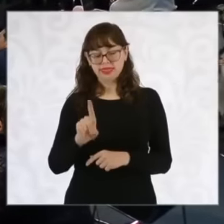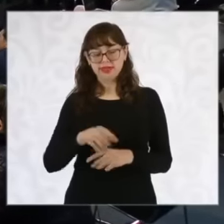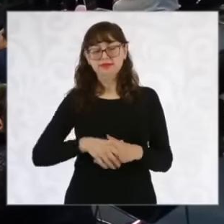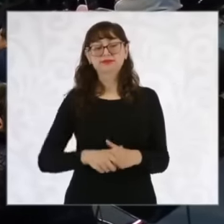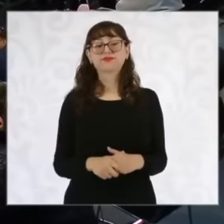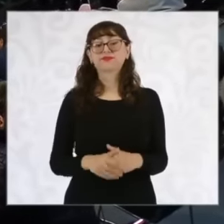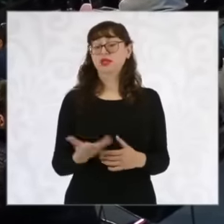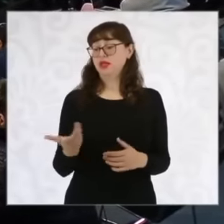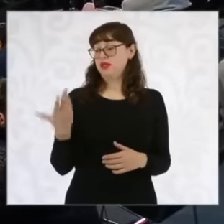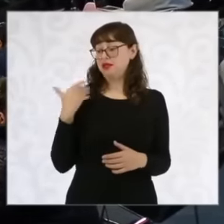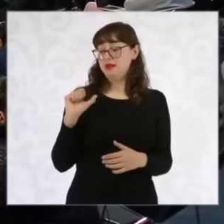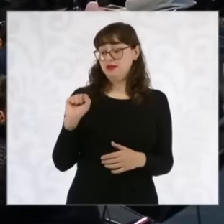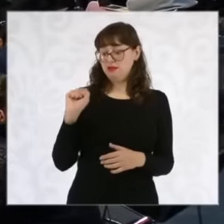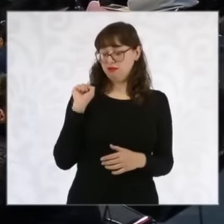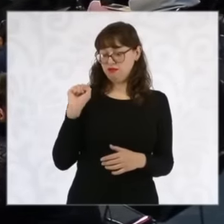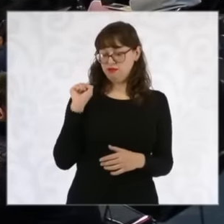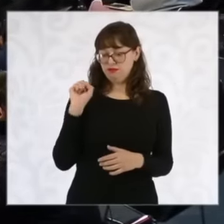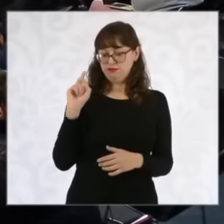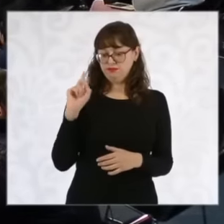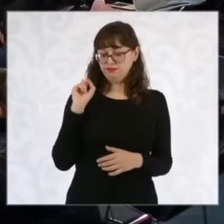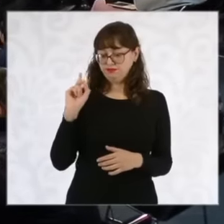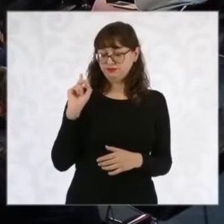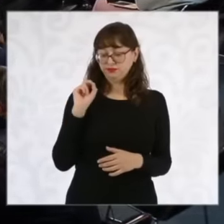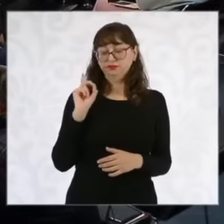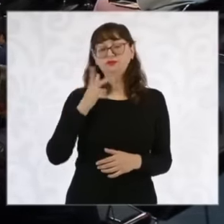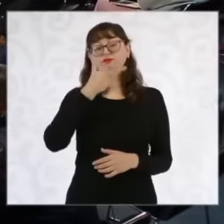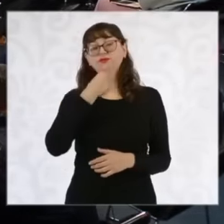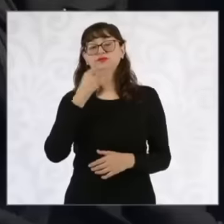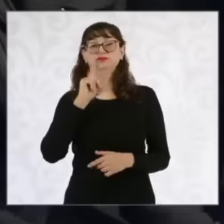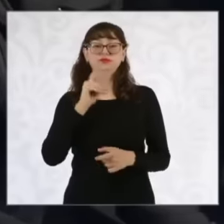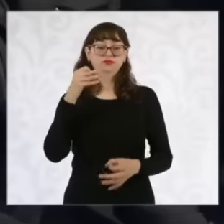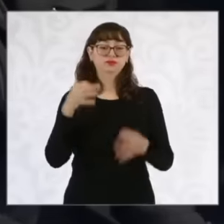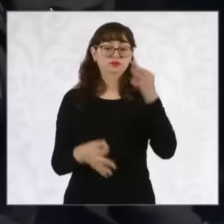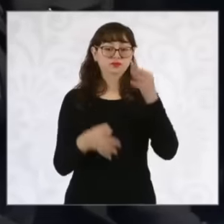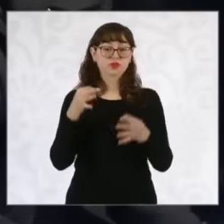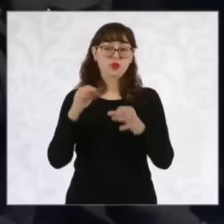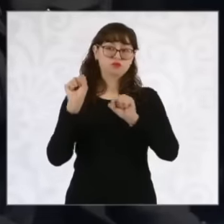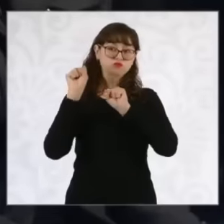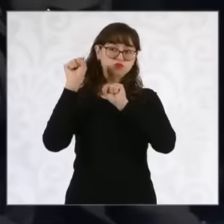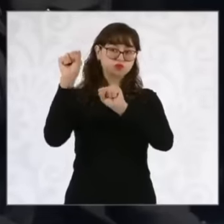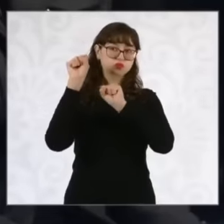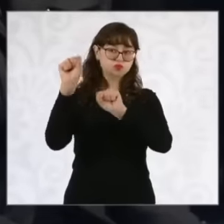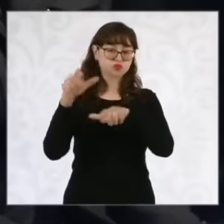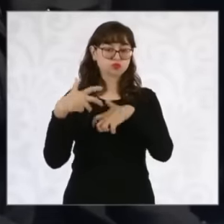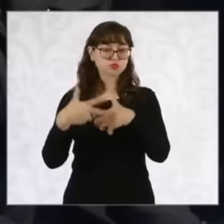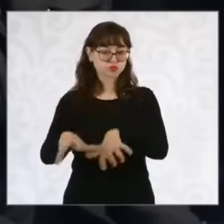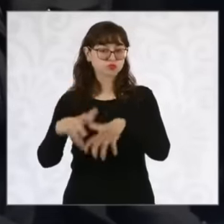demonstrations by female judges in Mexico City and the minister president of the Supreme Court Norma